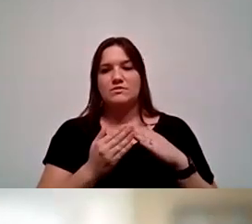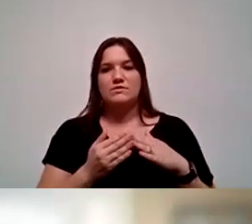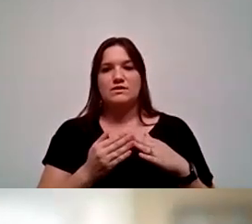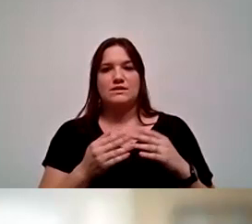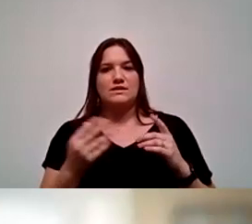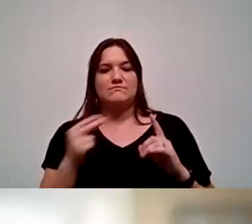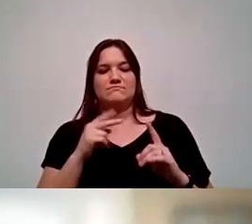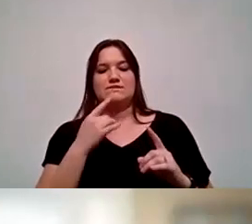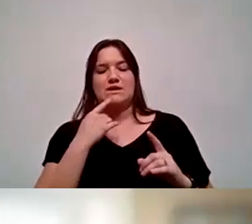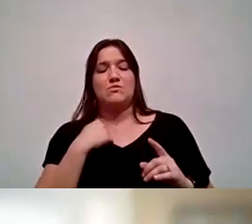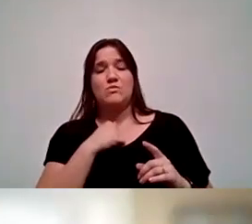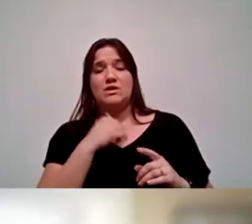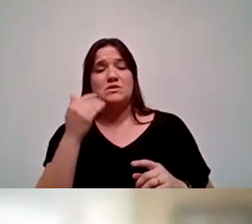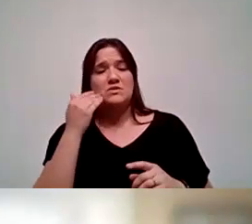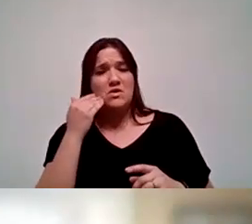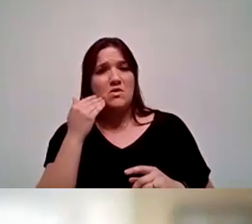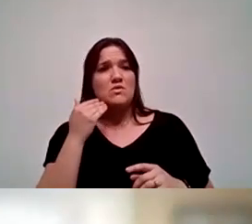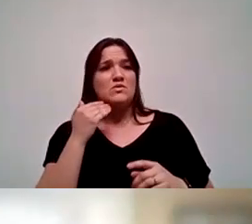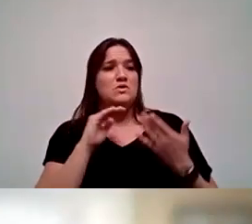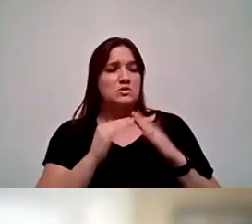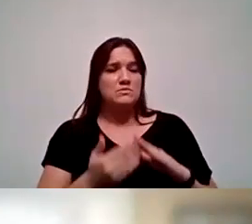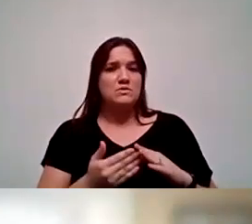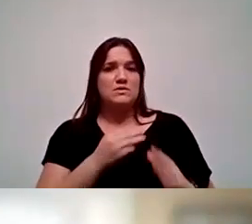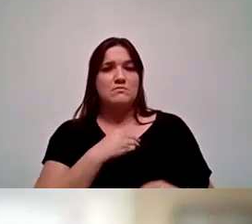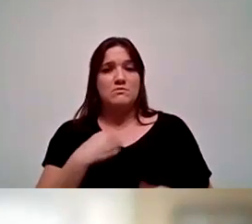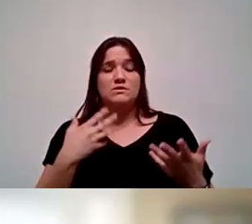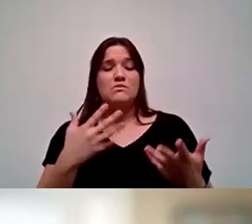we know that there are community members that want to support our students